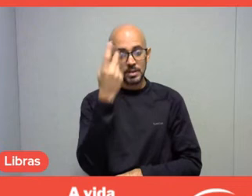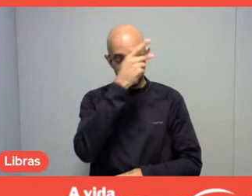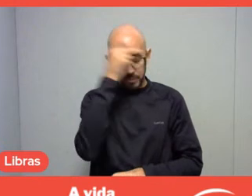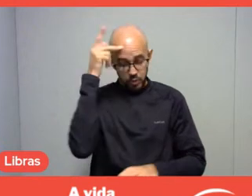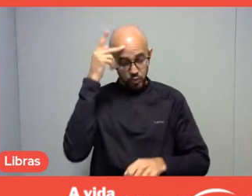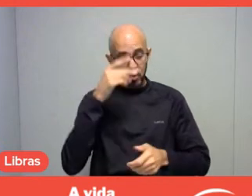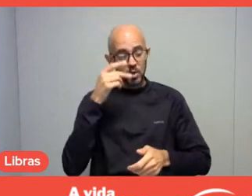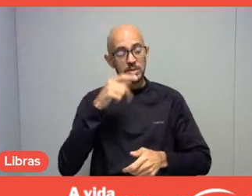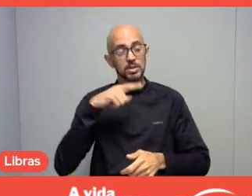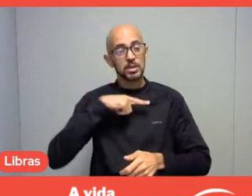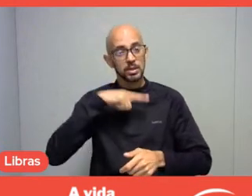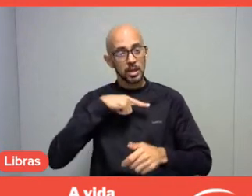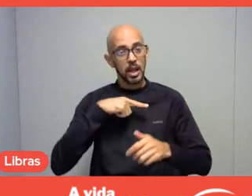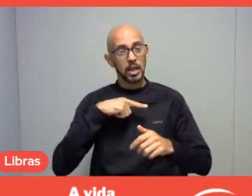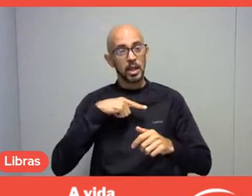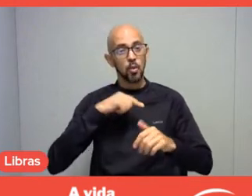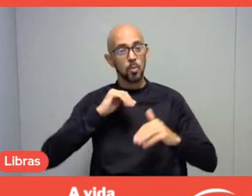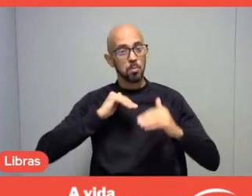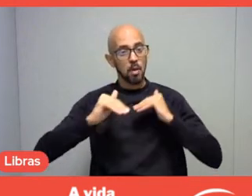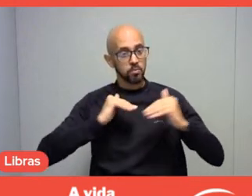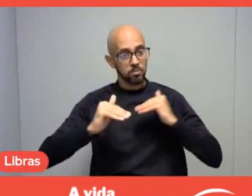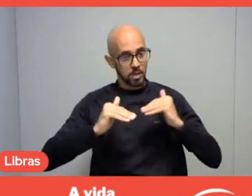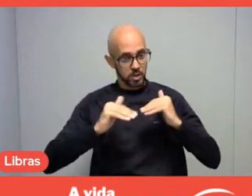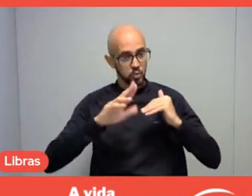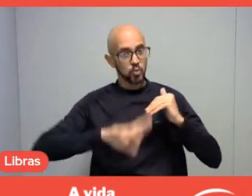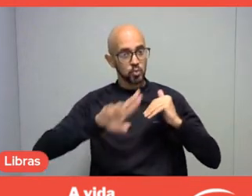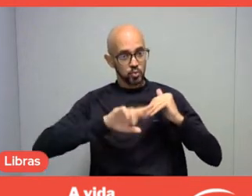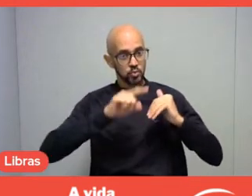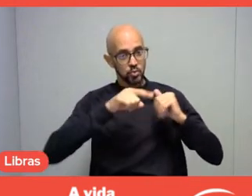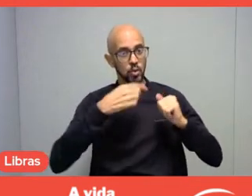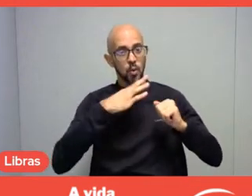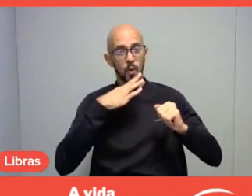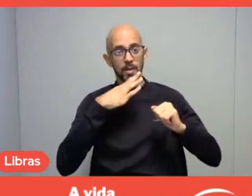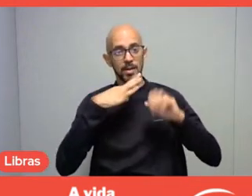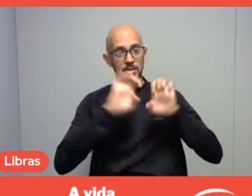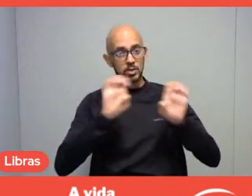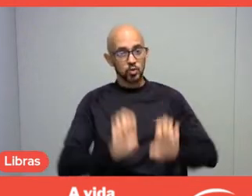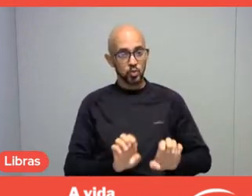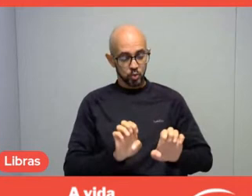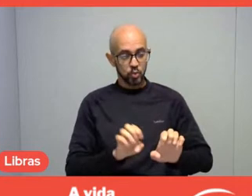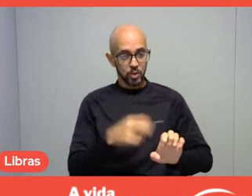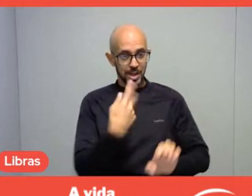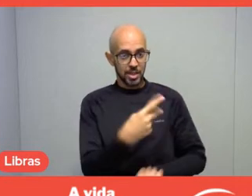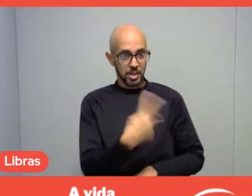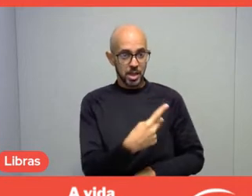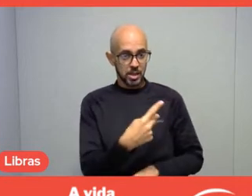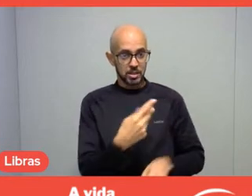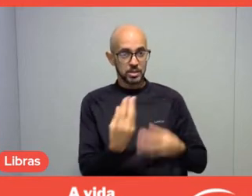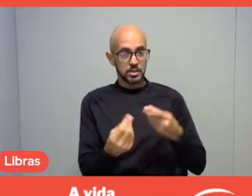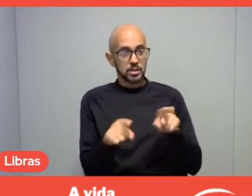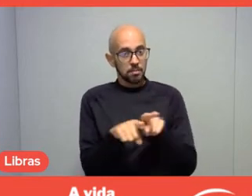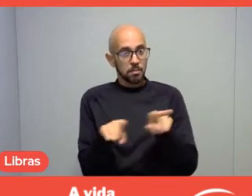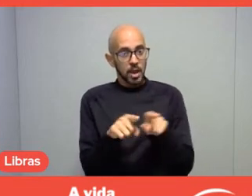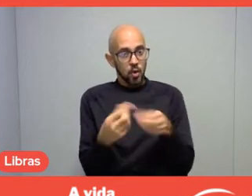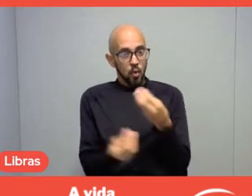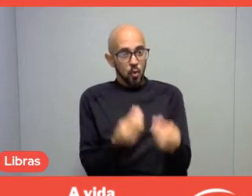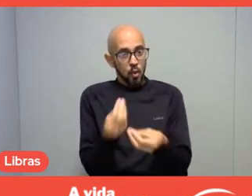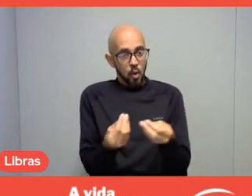they know the structure of settlements, they know how agroecology is practiced